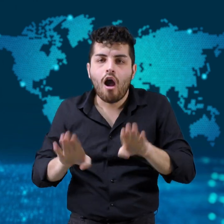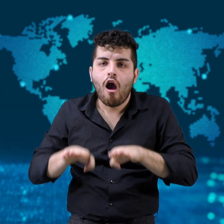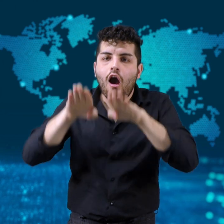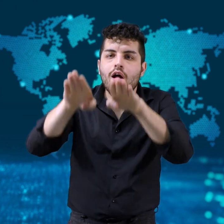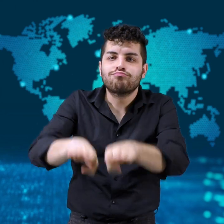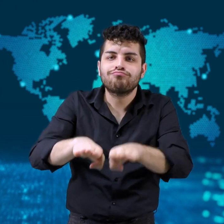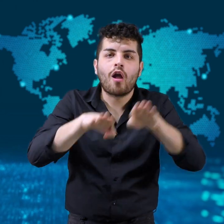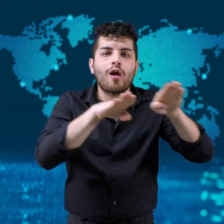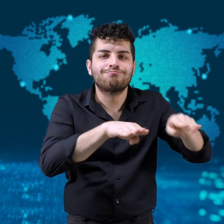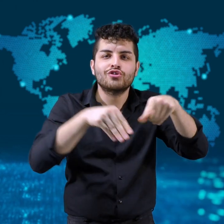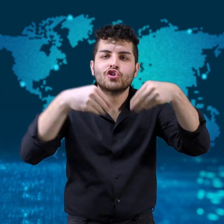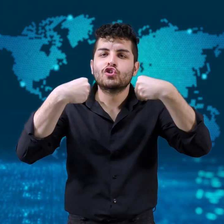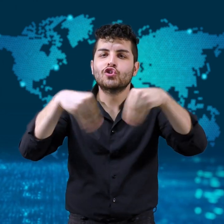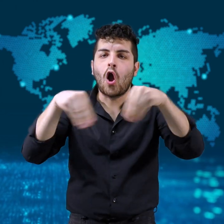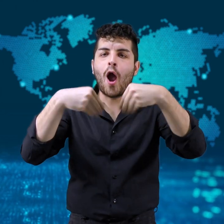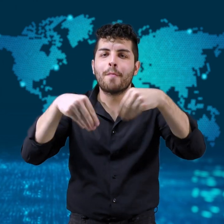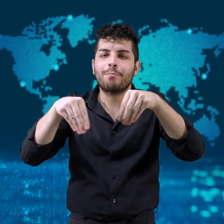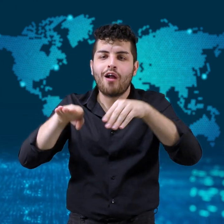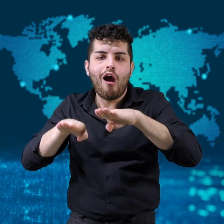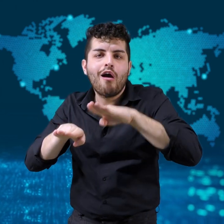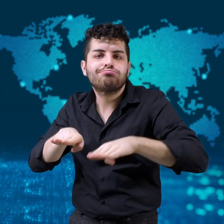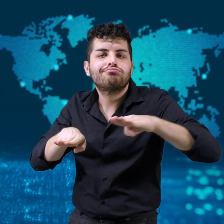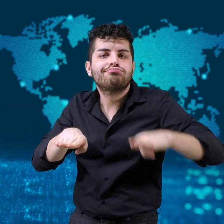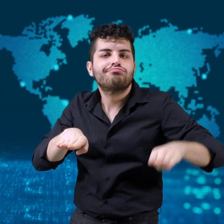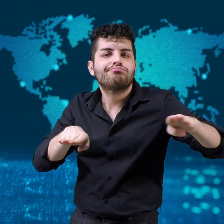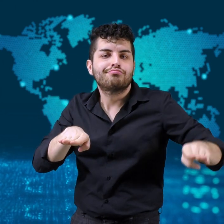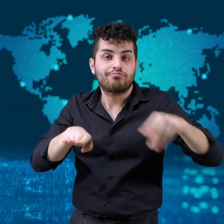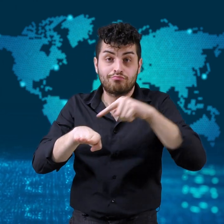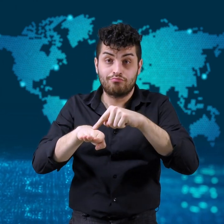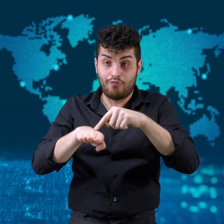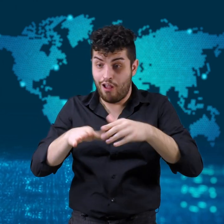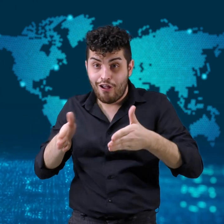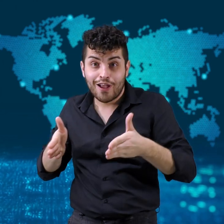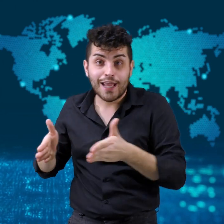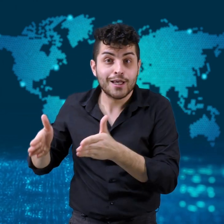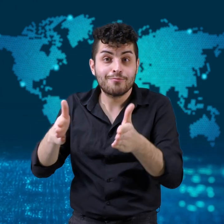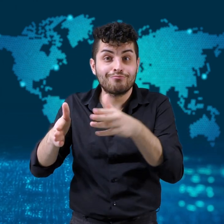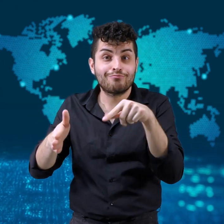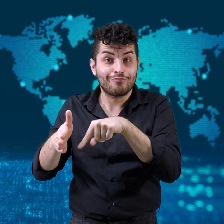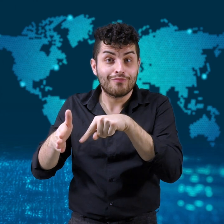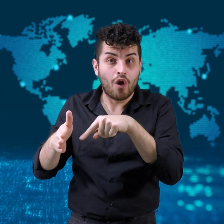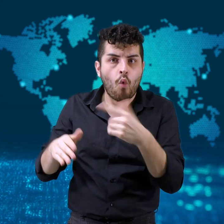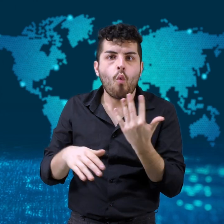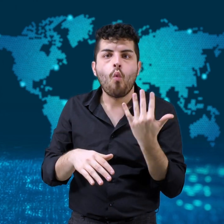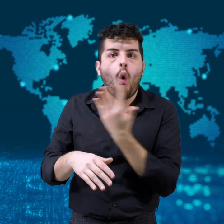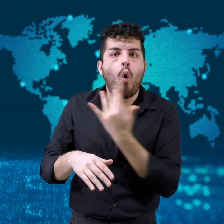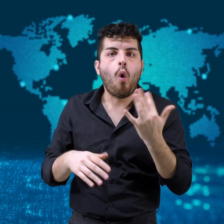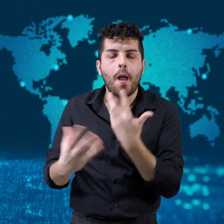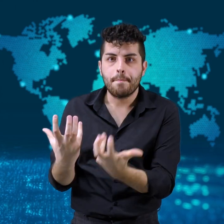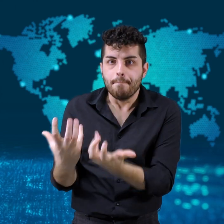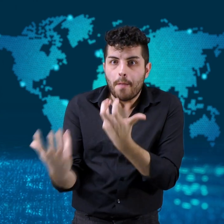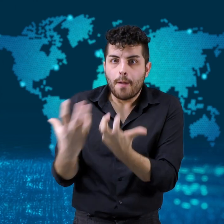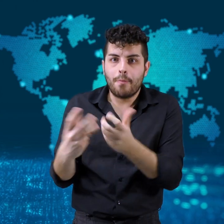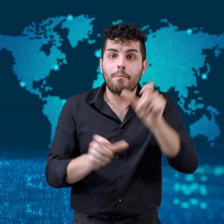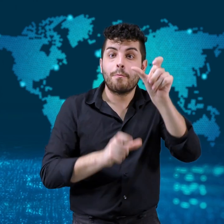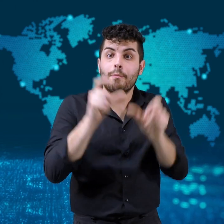lego bricks to create ramps for local businesses.